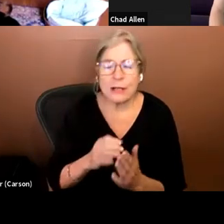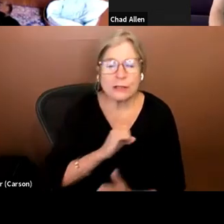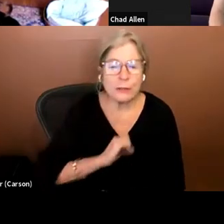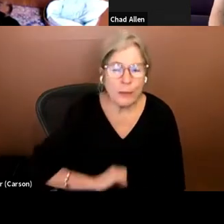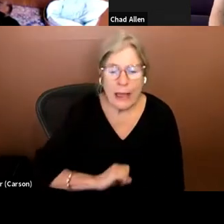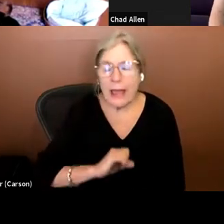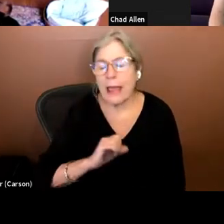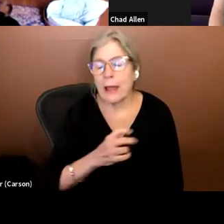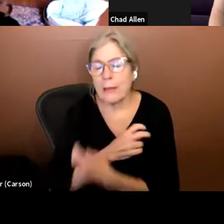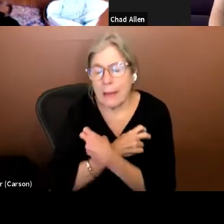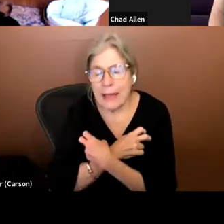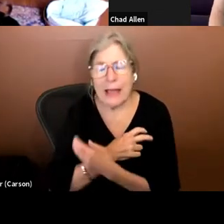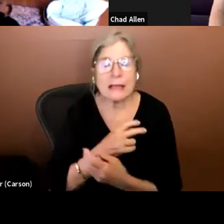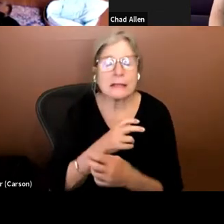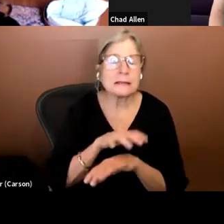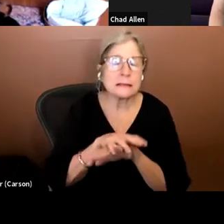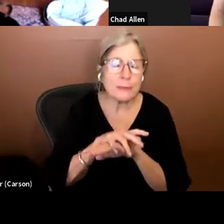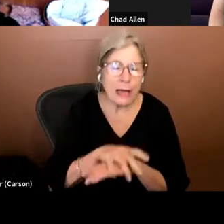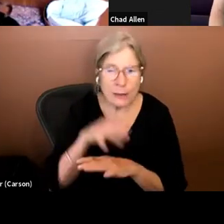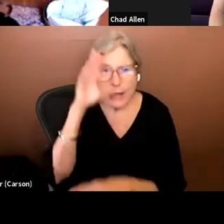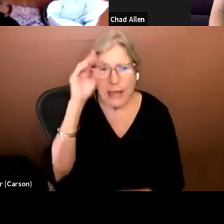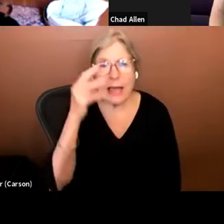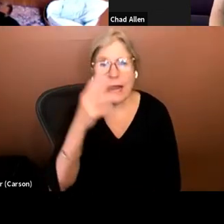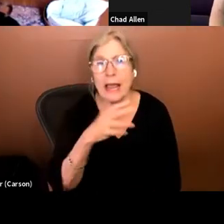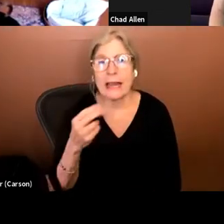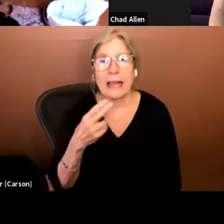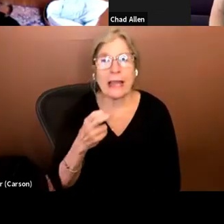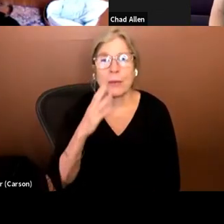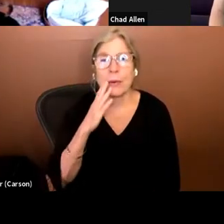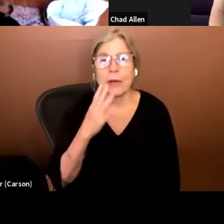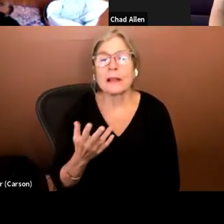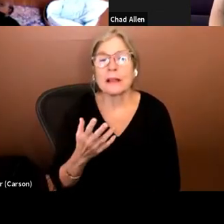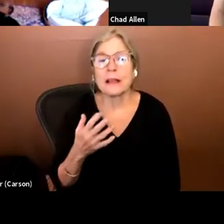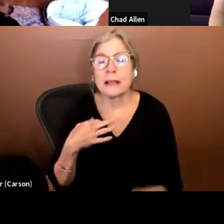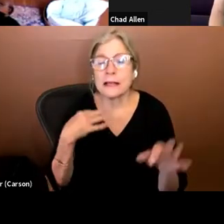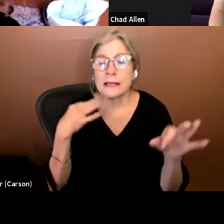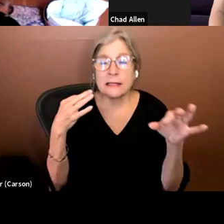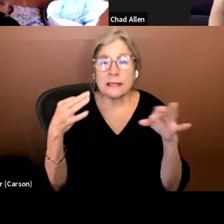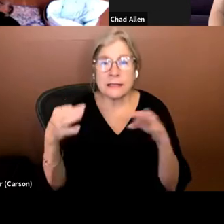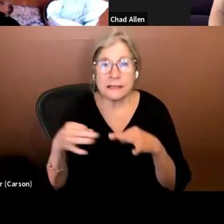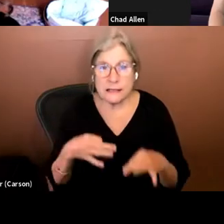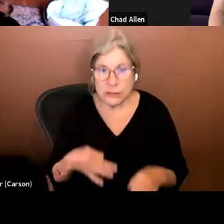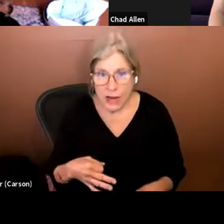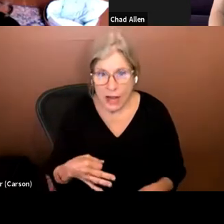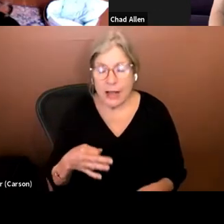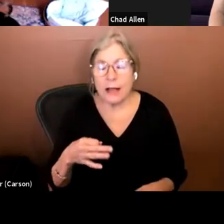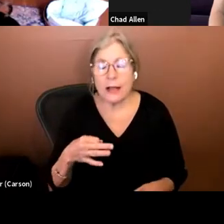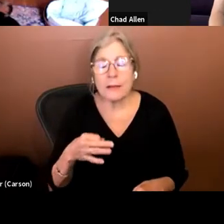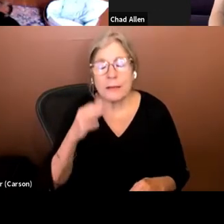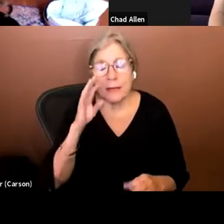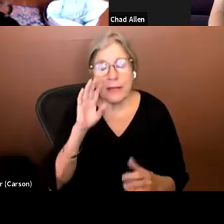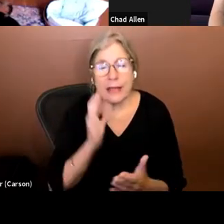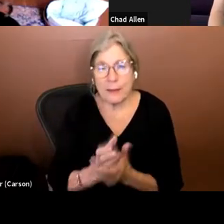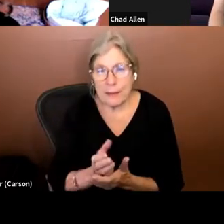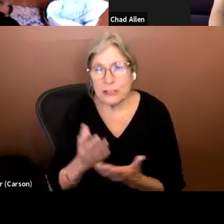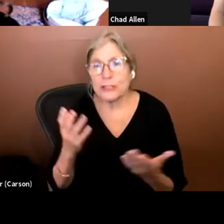Spiderman. He would describe the images and the pictures. I knew